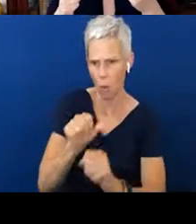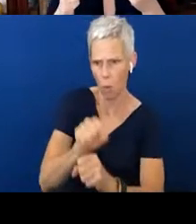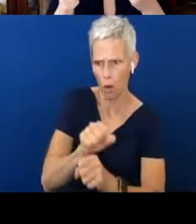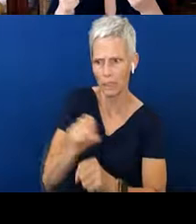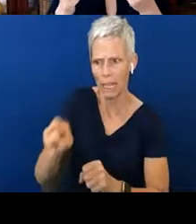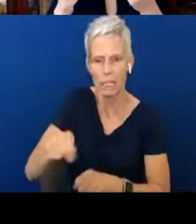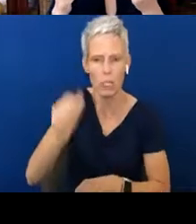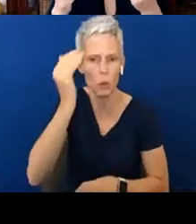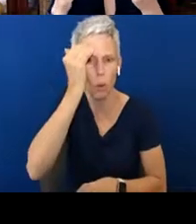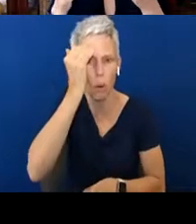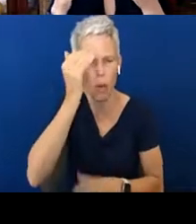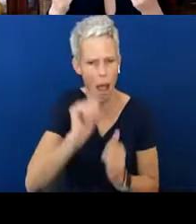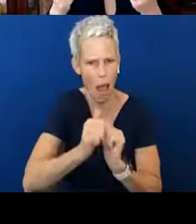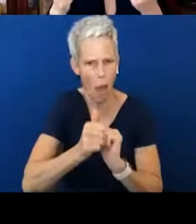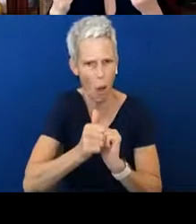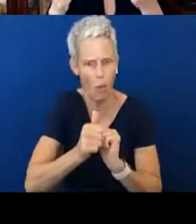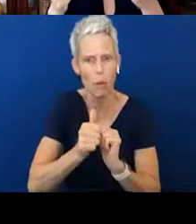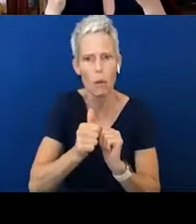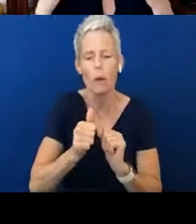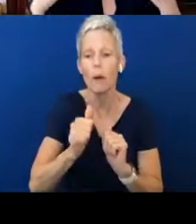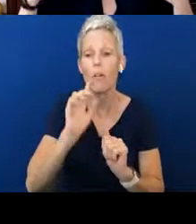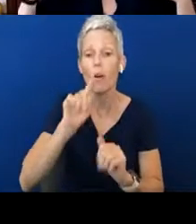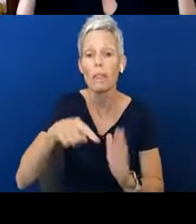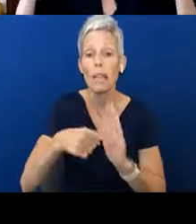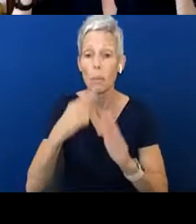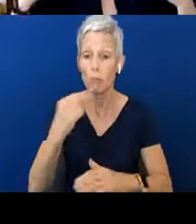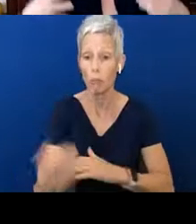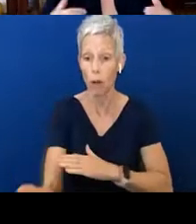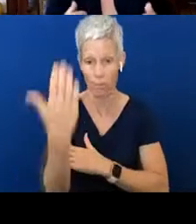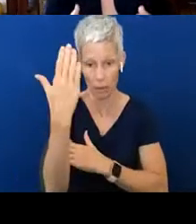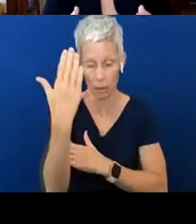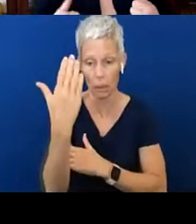how can you do that? Maybe it's breakfast time. You've got a child wide awake, ready to eat,